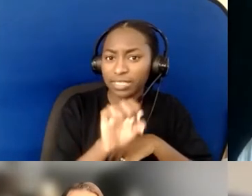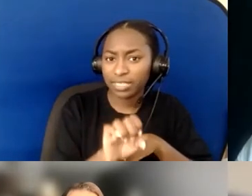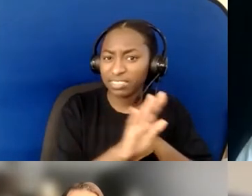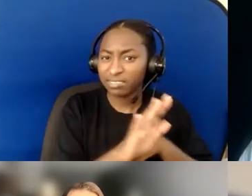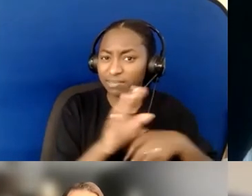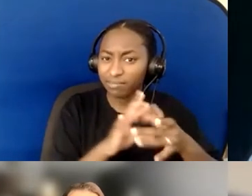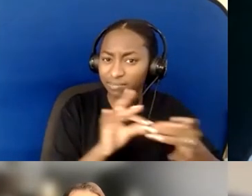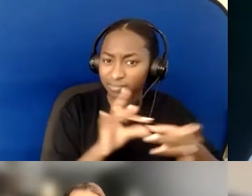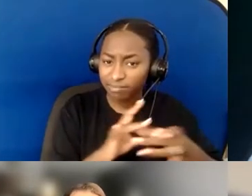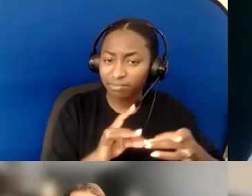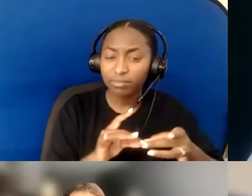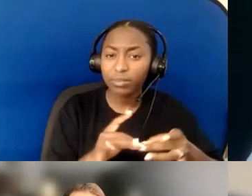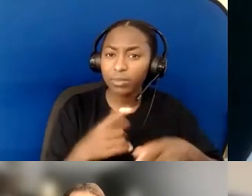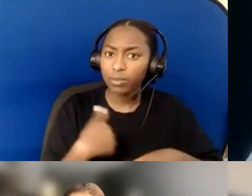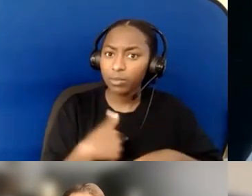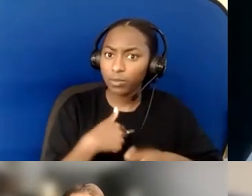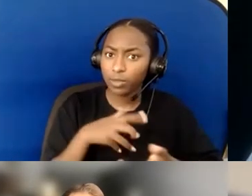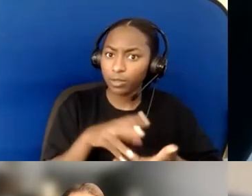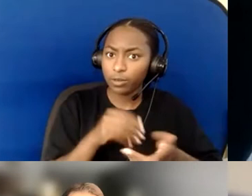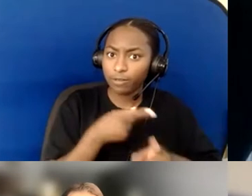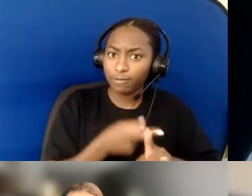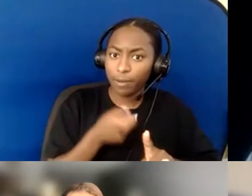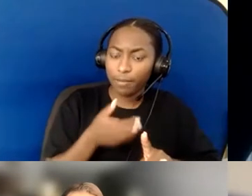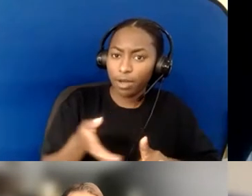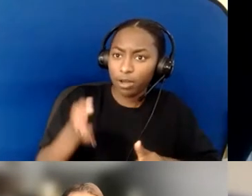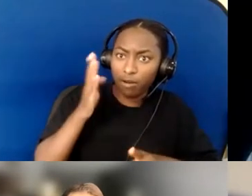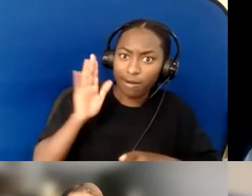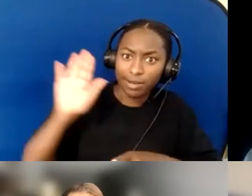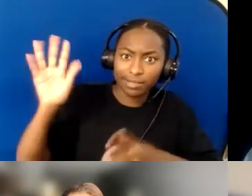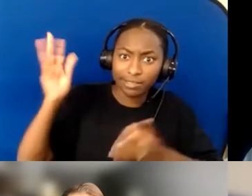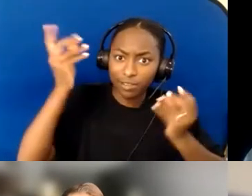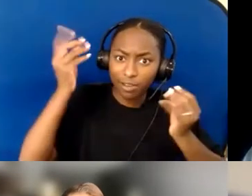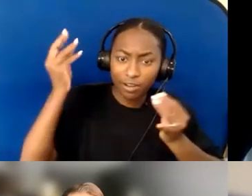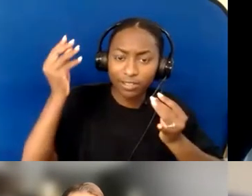and then to hear from people— to be listeners, right?